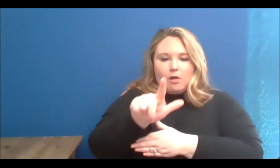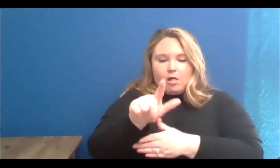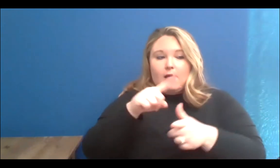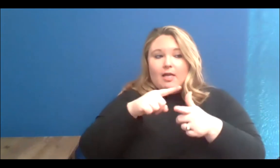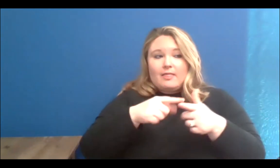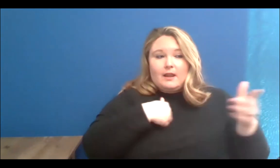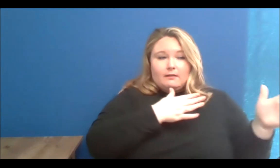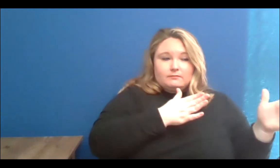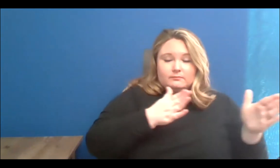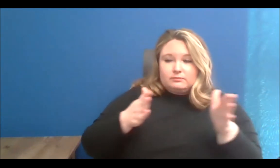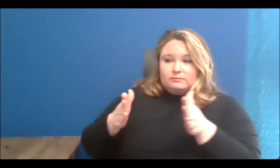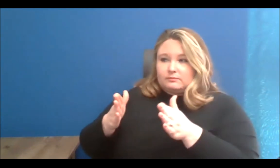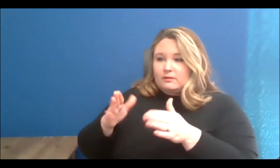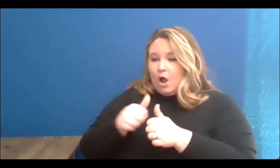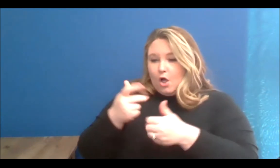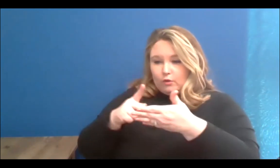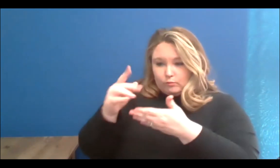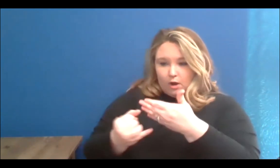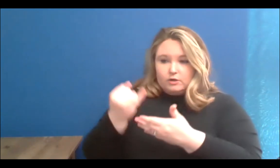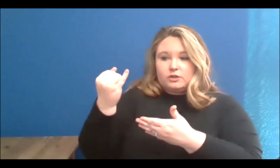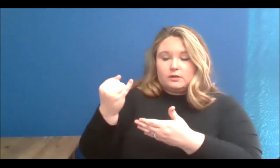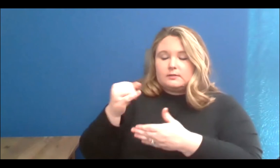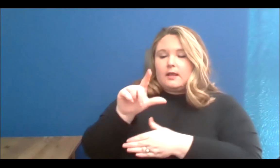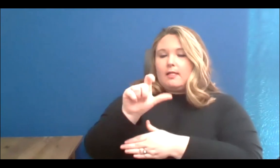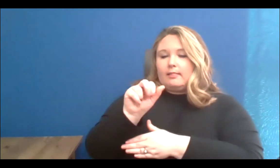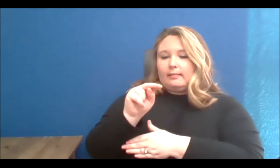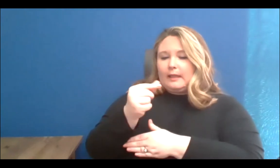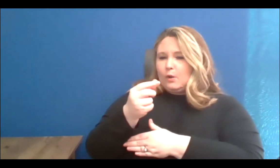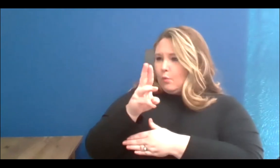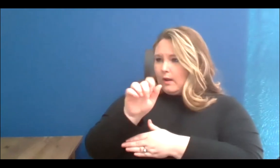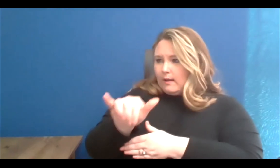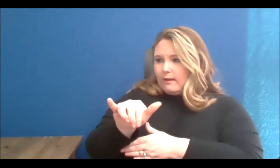projects and even then, laneway projects where it's an entire massive laneway with